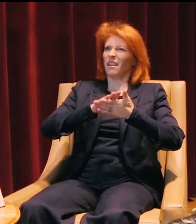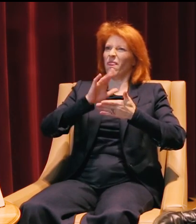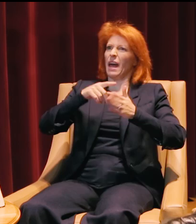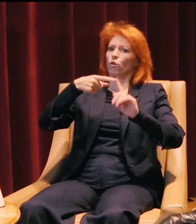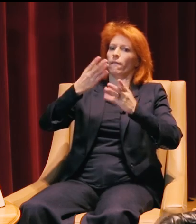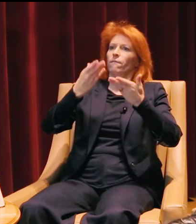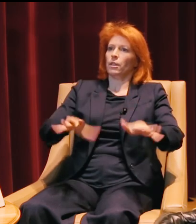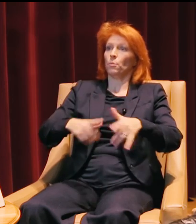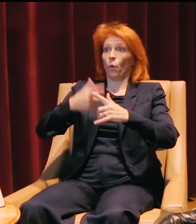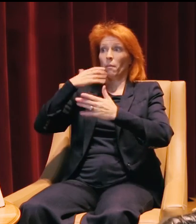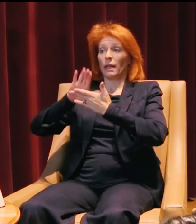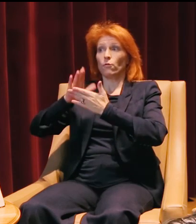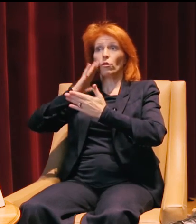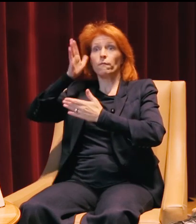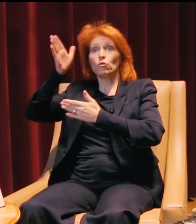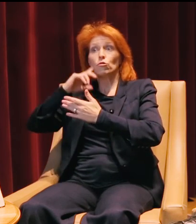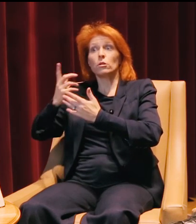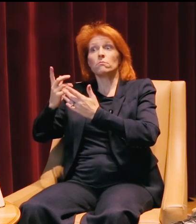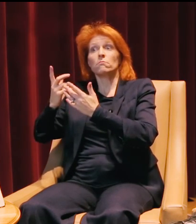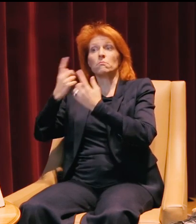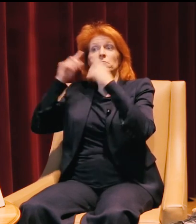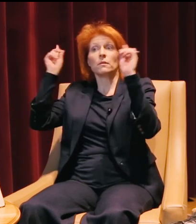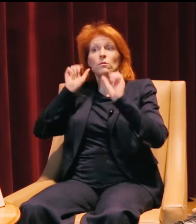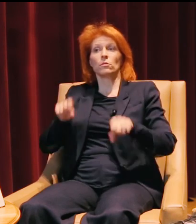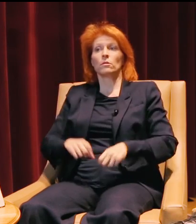because we think we can actually go somewhere with it.